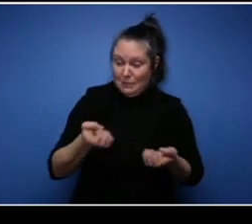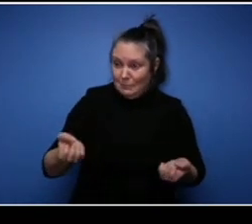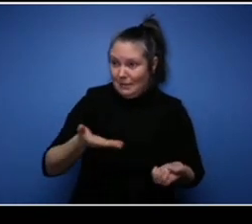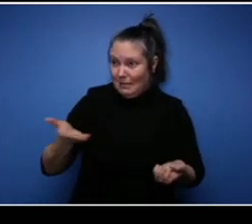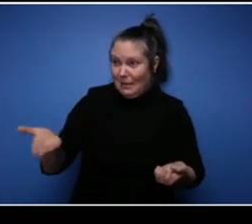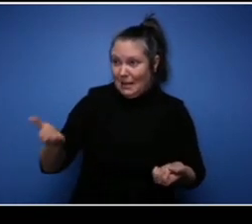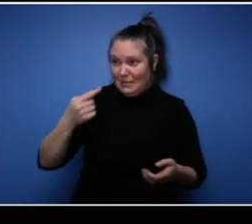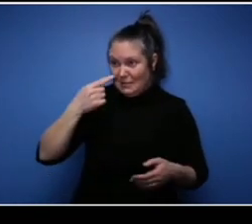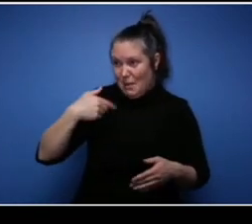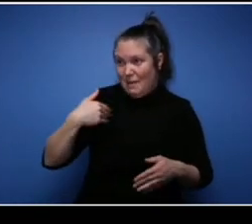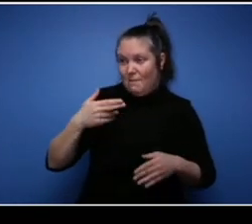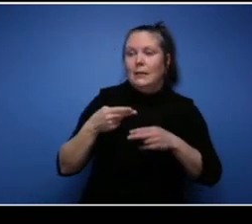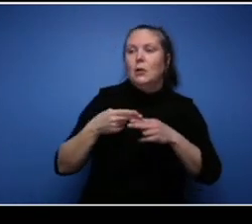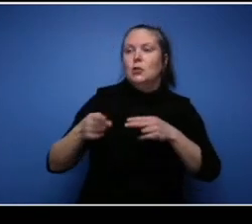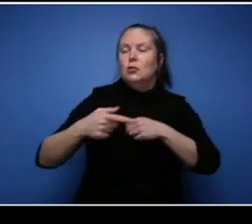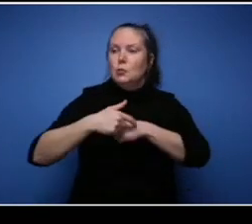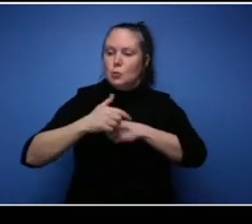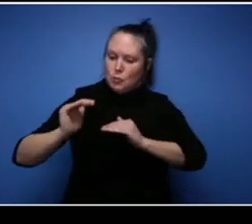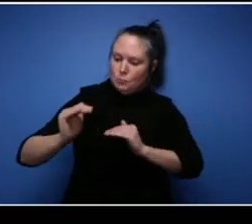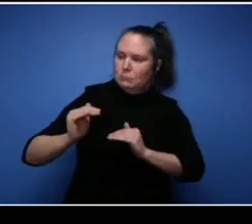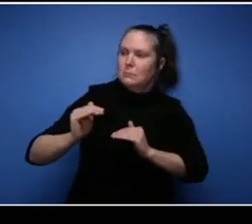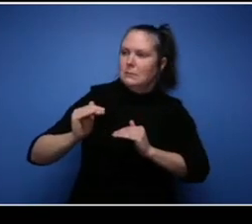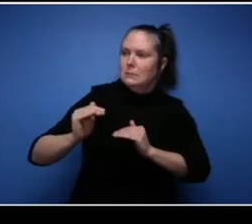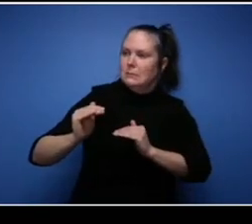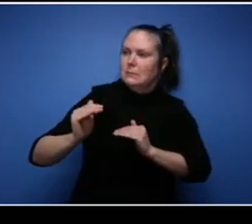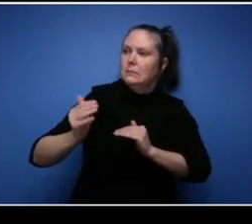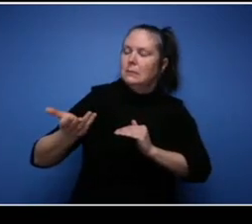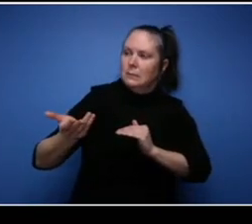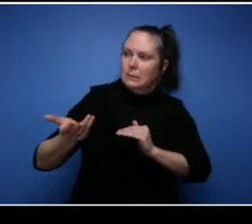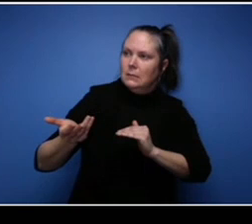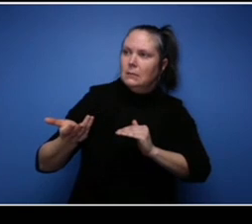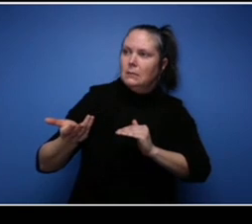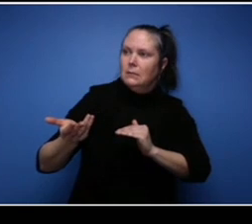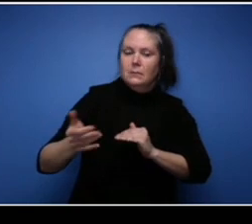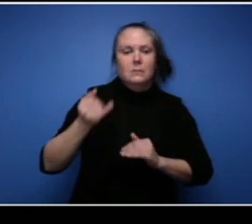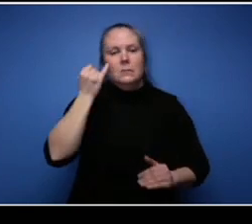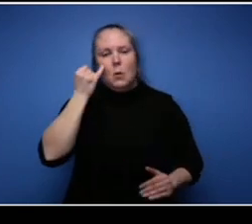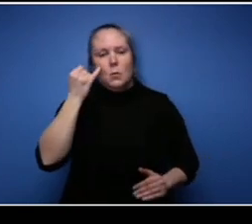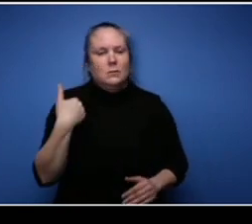show that you know what you know if it's if it's 10 days or 15 days you know any little